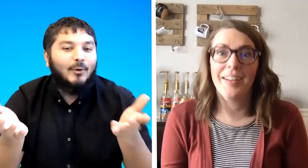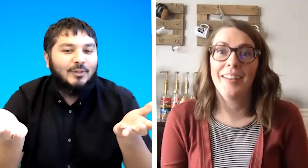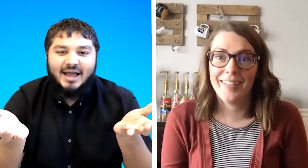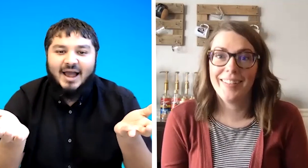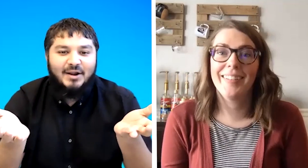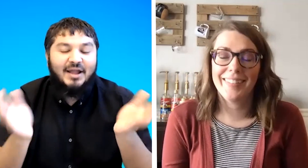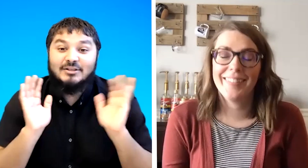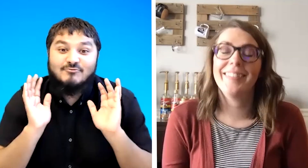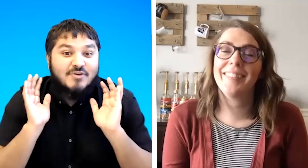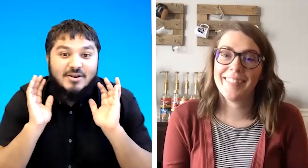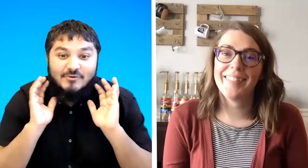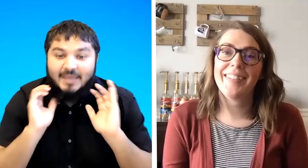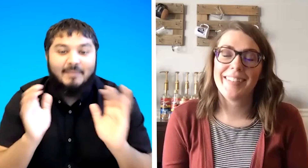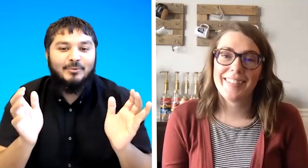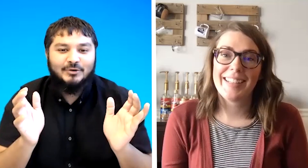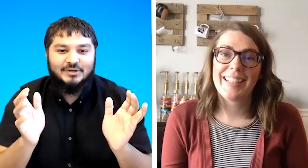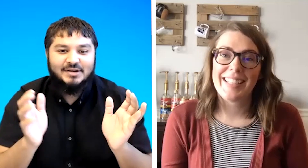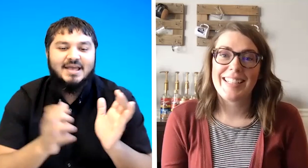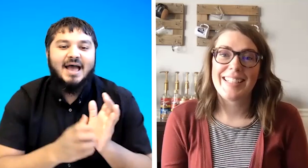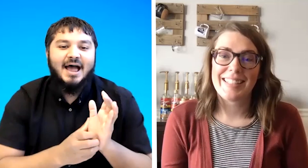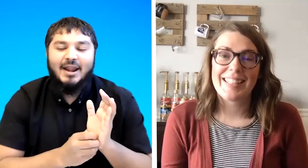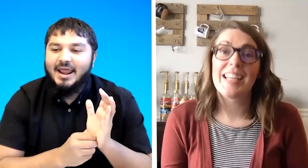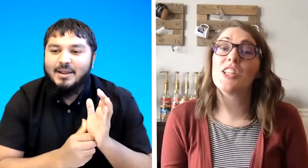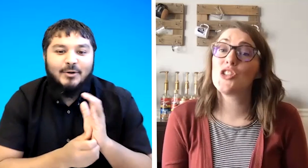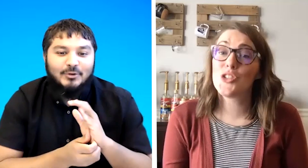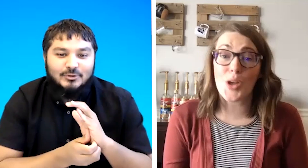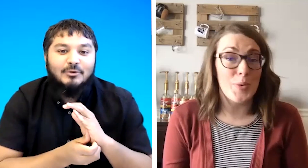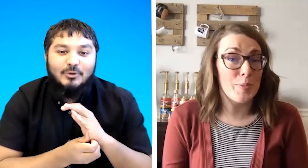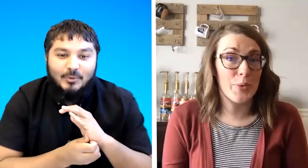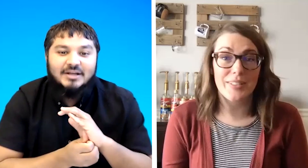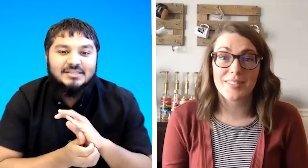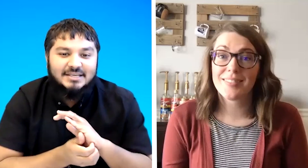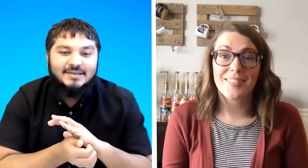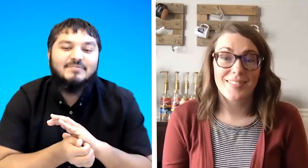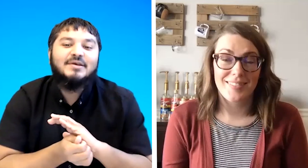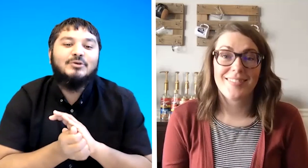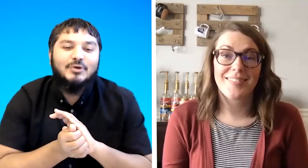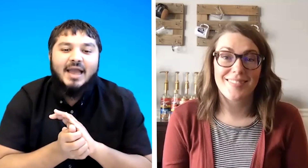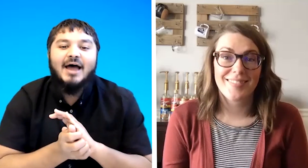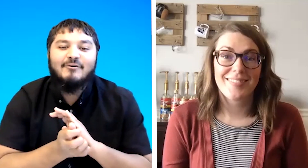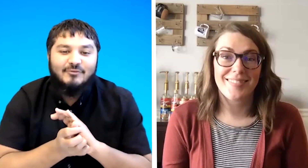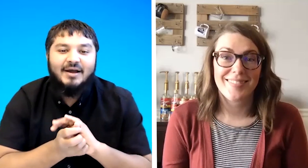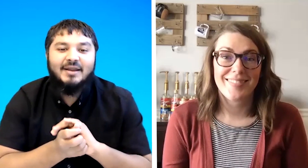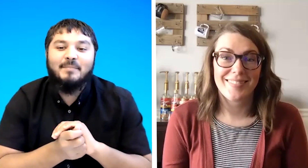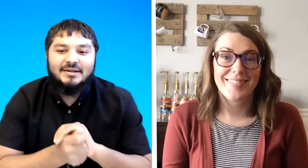that kind of and it's really really important and anyone who if you watch this you can find better